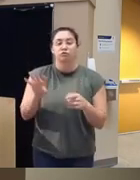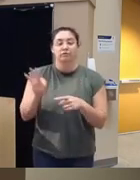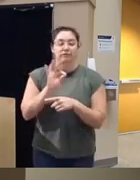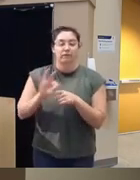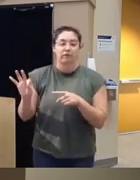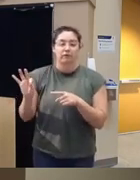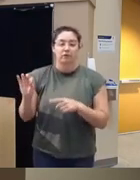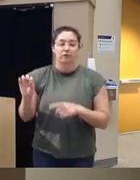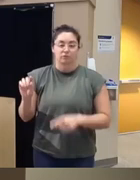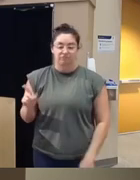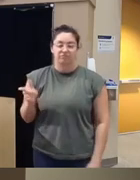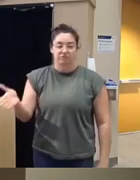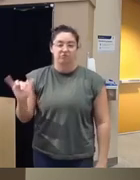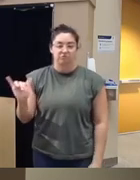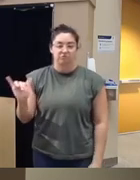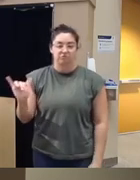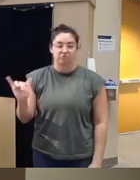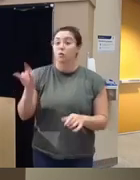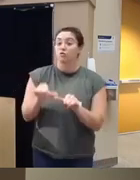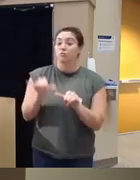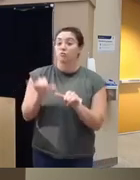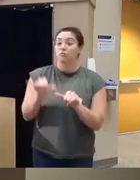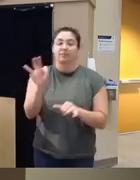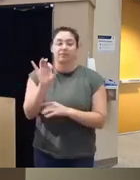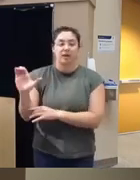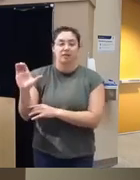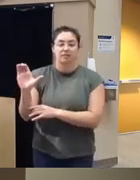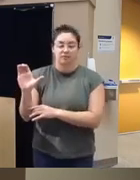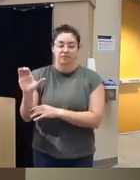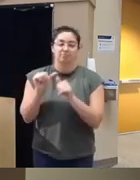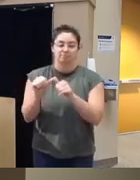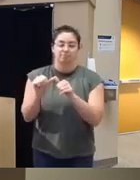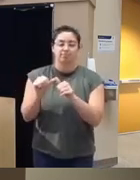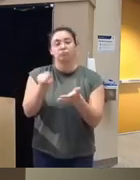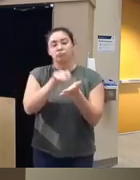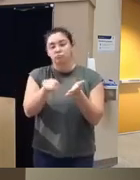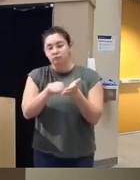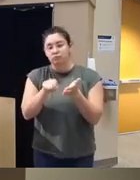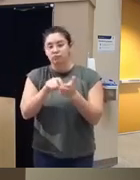well where she stayed as a faculty member uh rising up to the rank of assistant professor